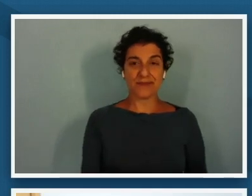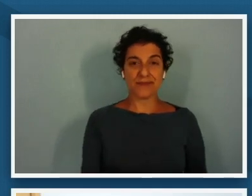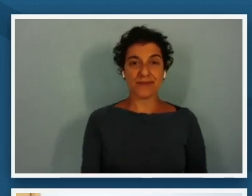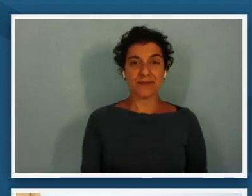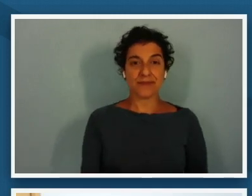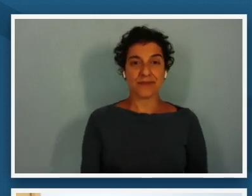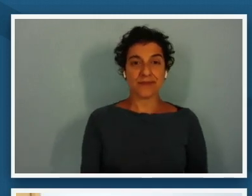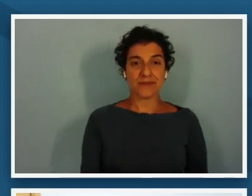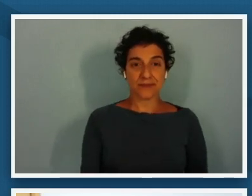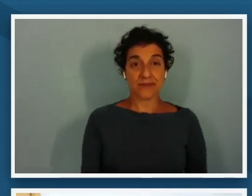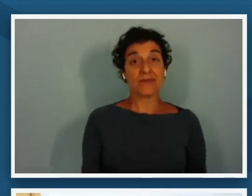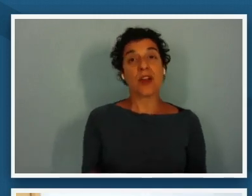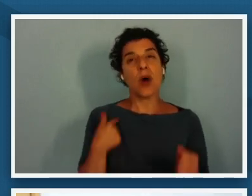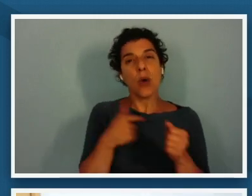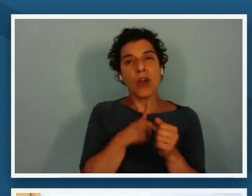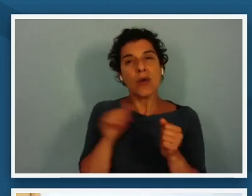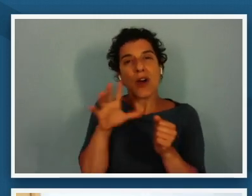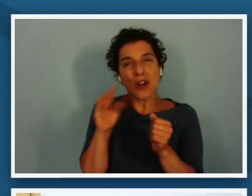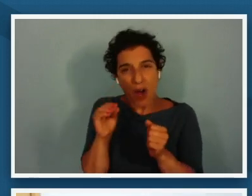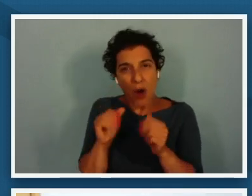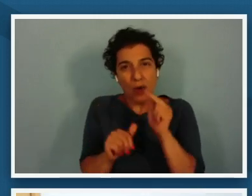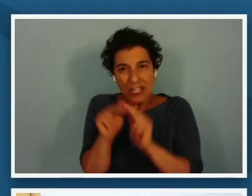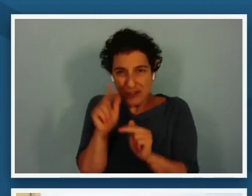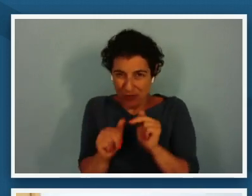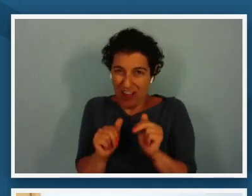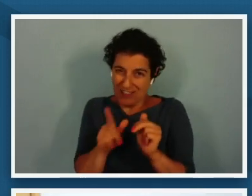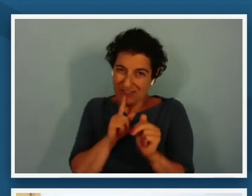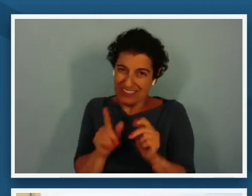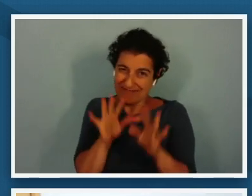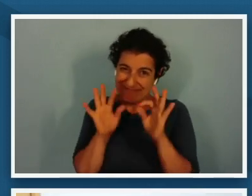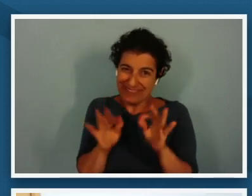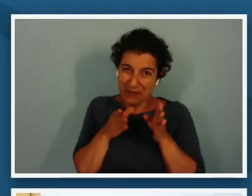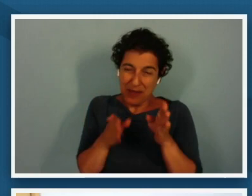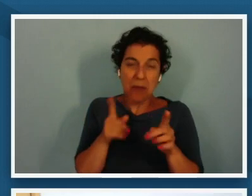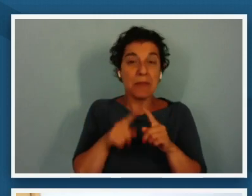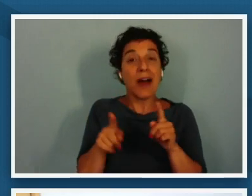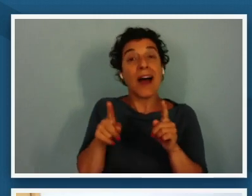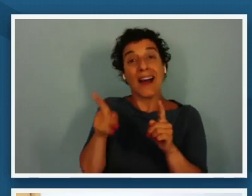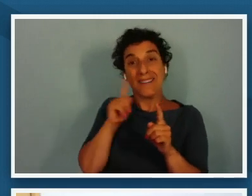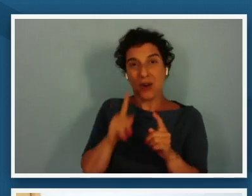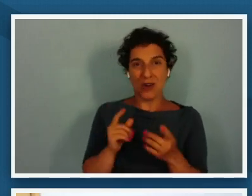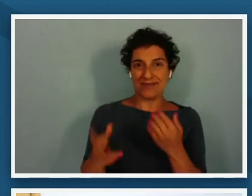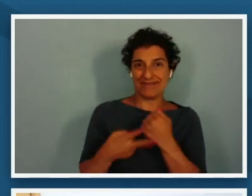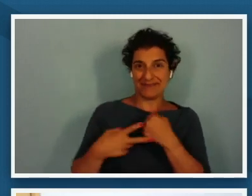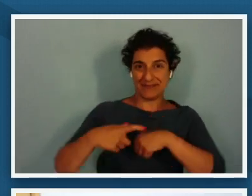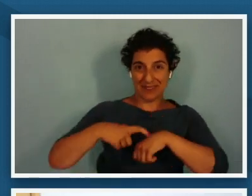co-construct our group agreements but in the interest of time i'm going to share